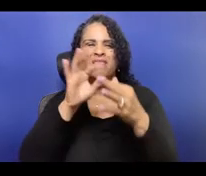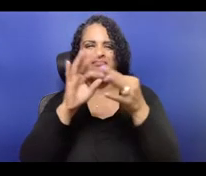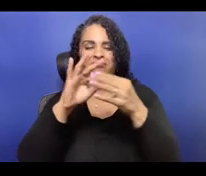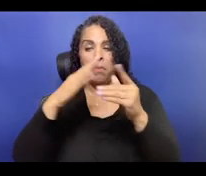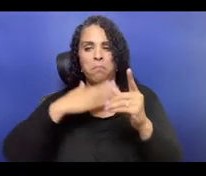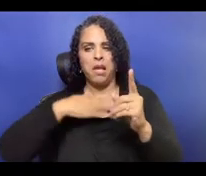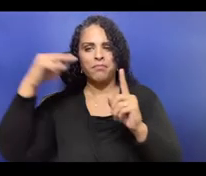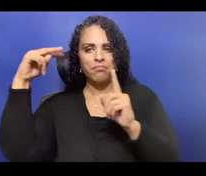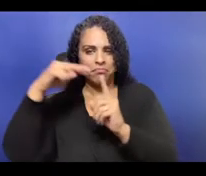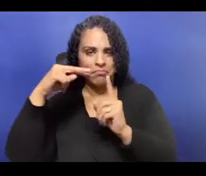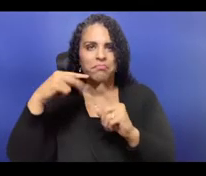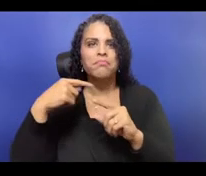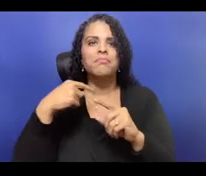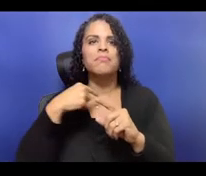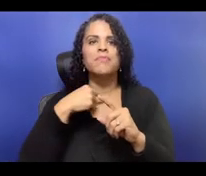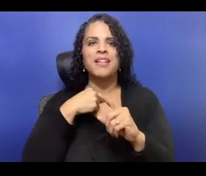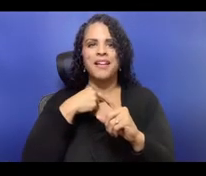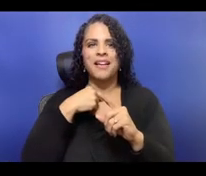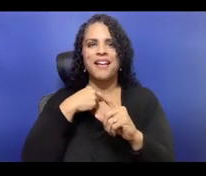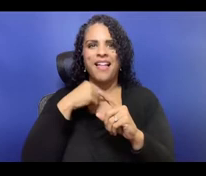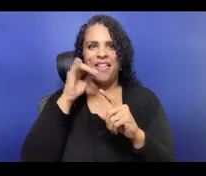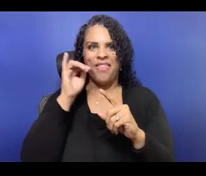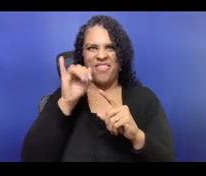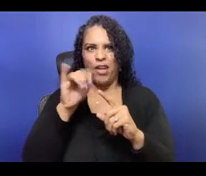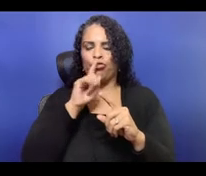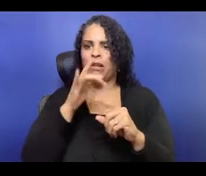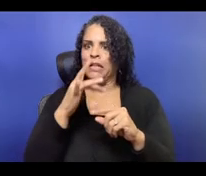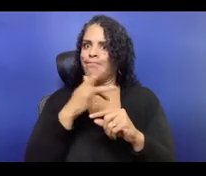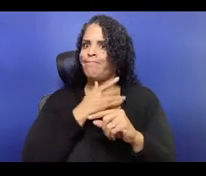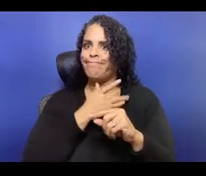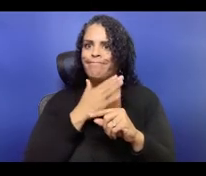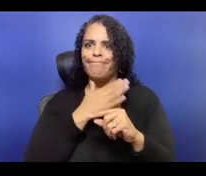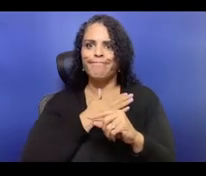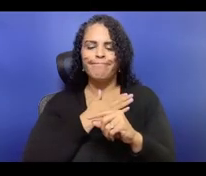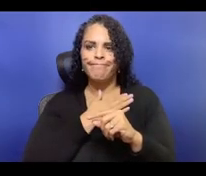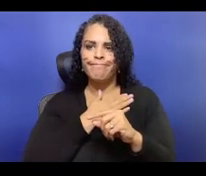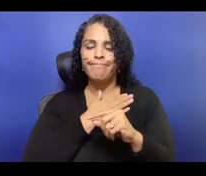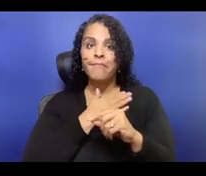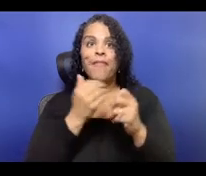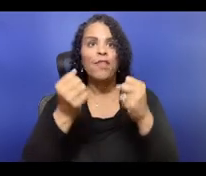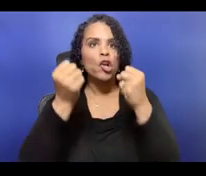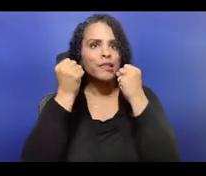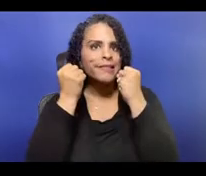and is working towards economic justice. And it's been really interesting to just,